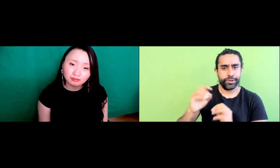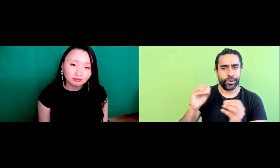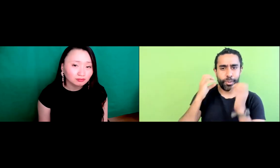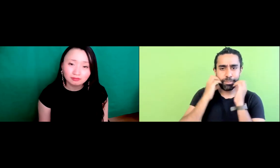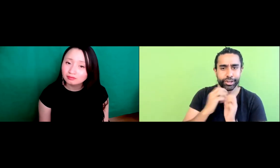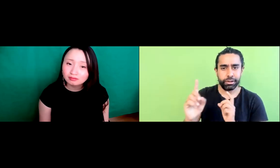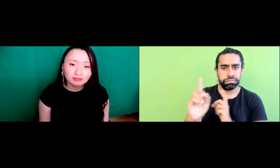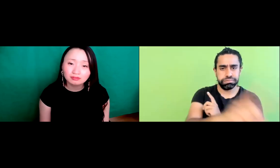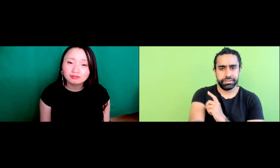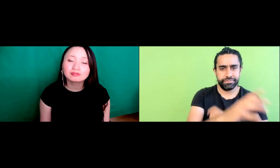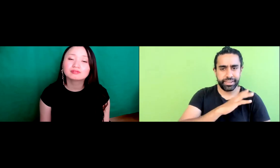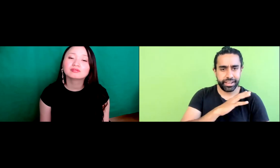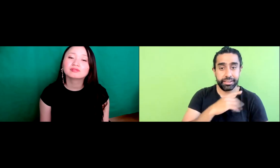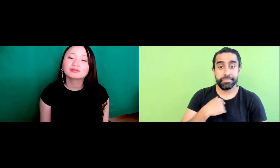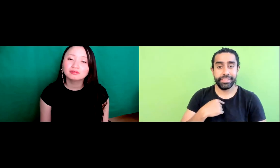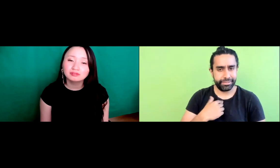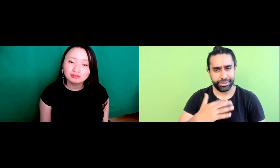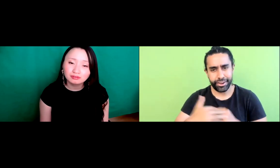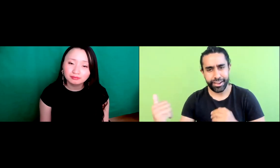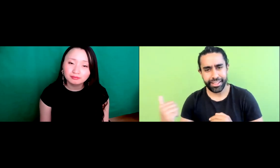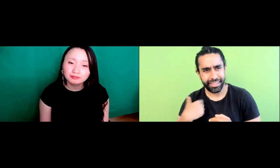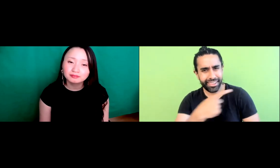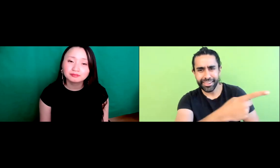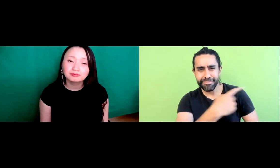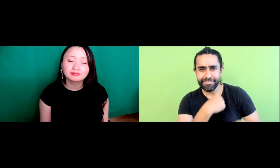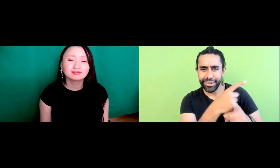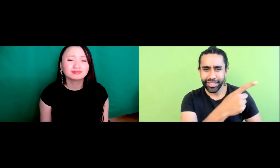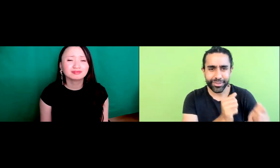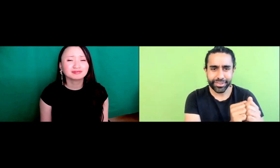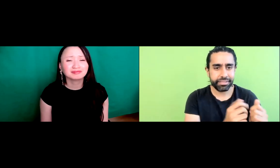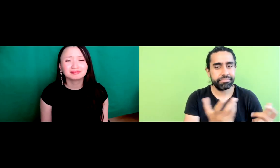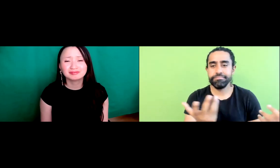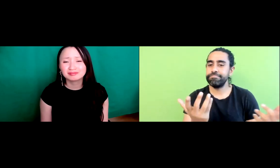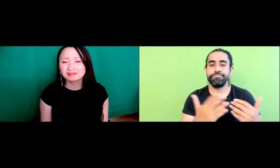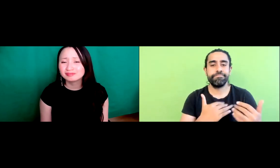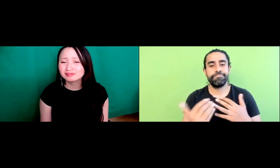me. He had no beard, and he'd always go right by through security, and I'd say but we're